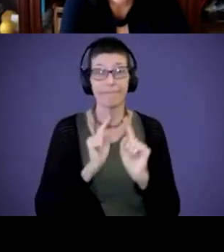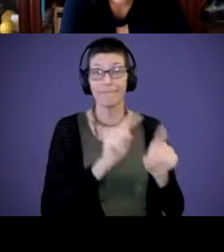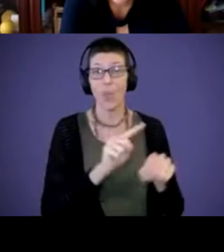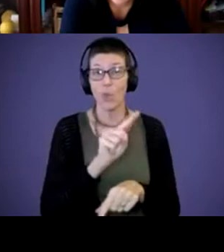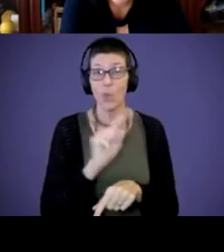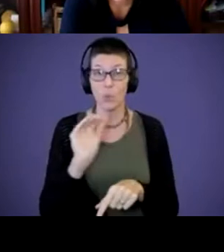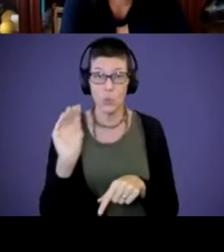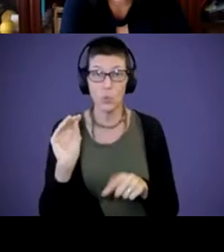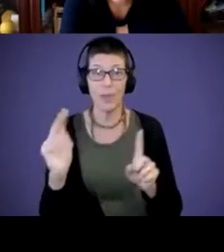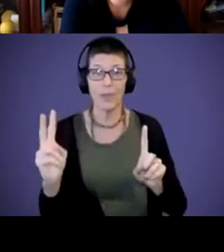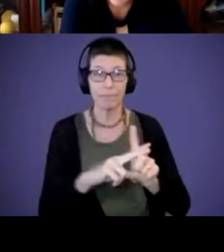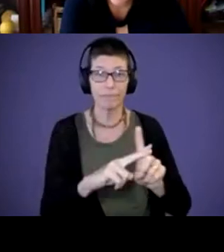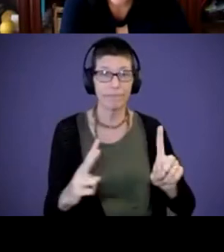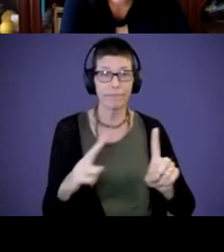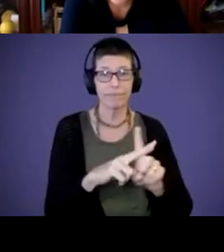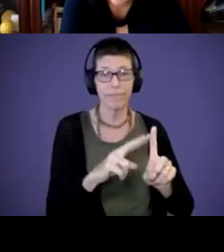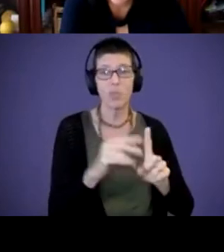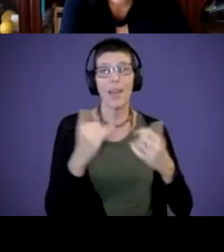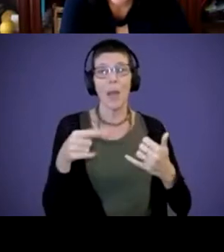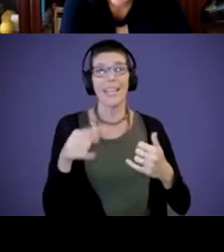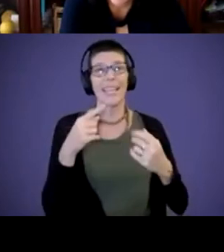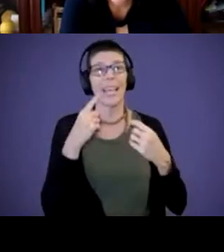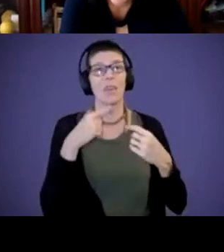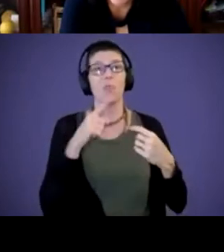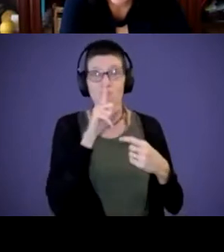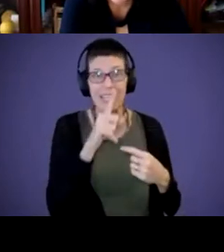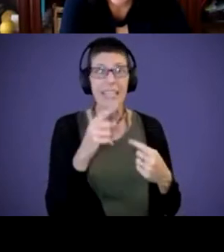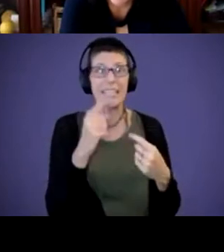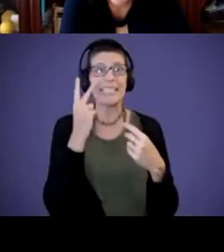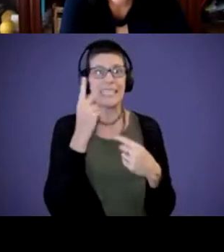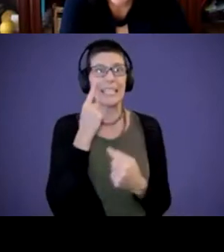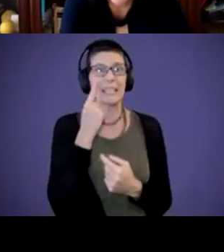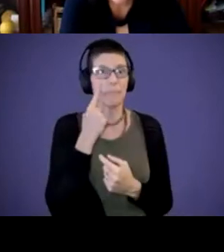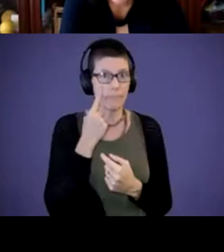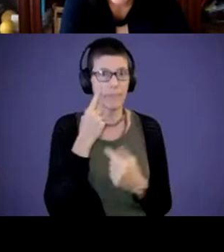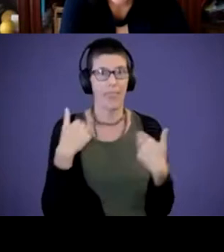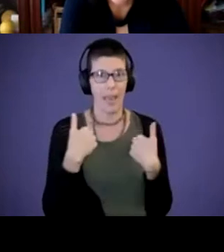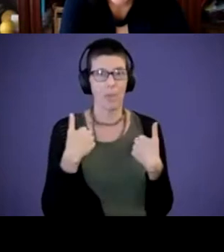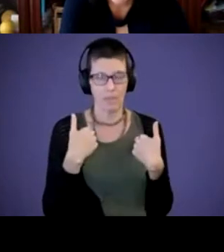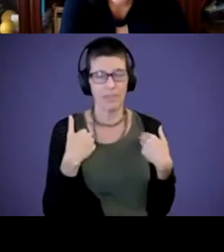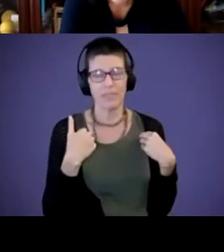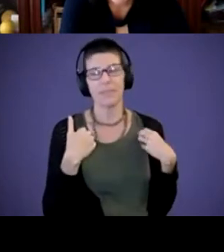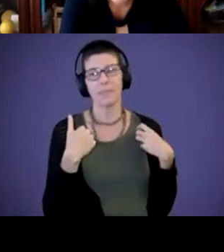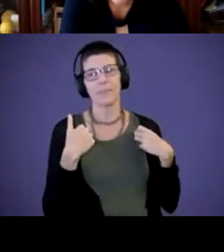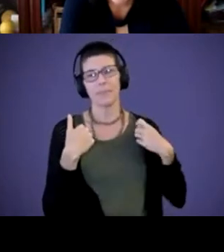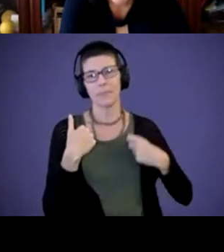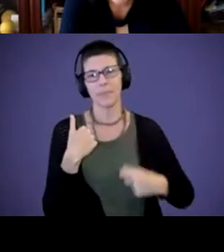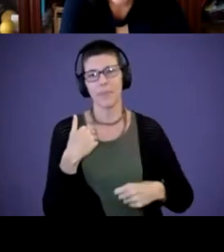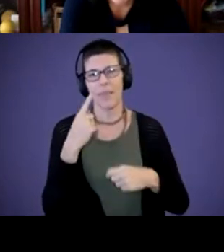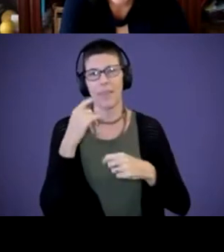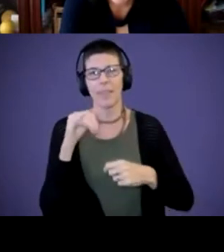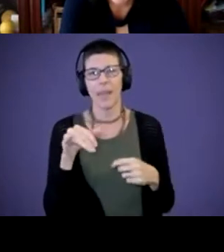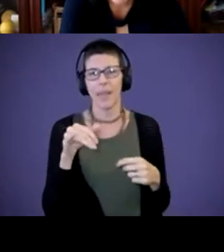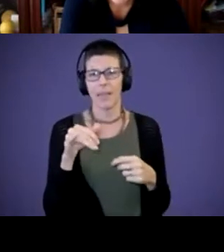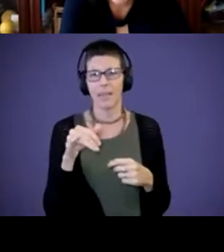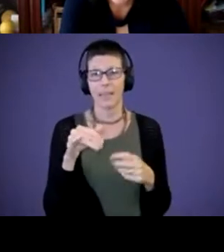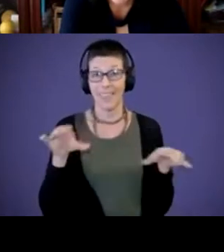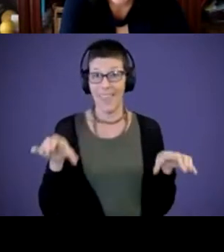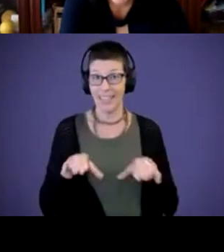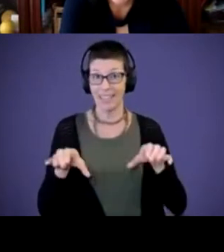So that he can physically now see animals face to face. So I think that activity plan, you can still